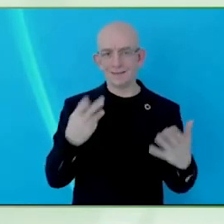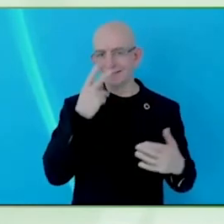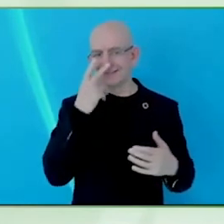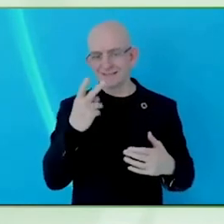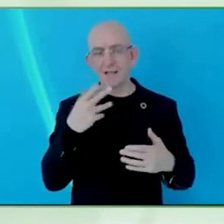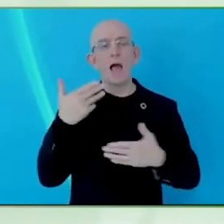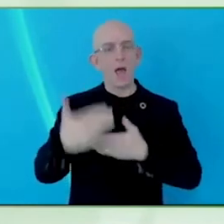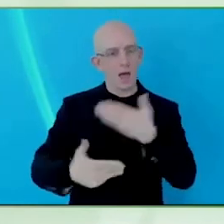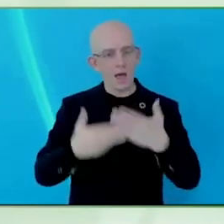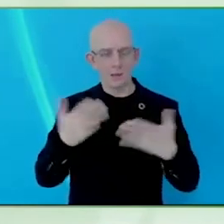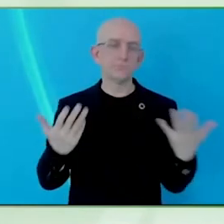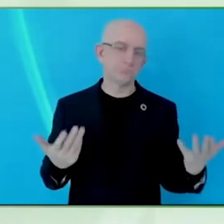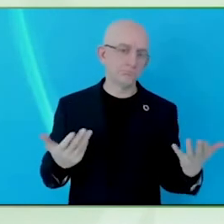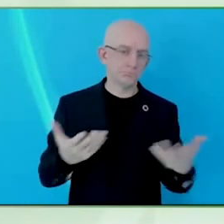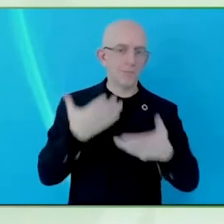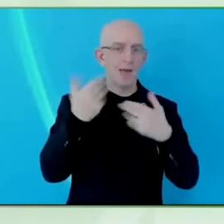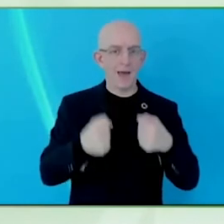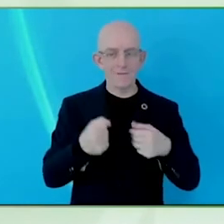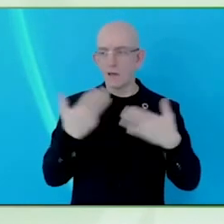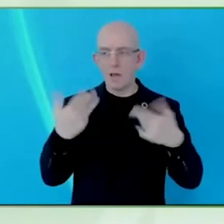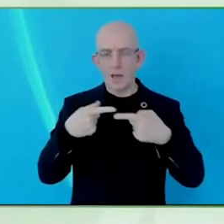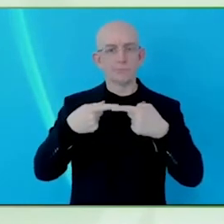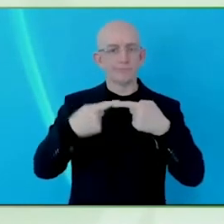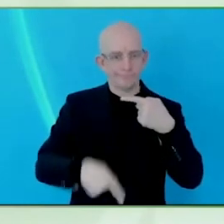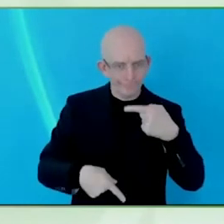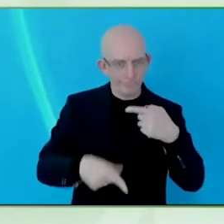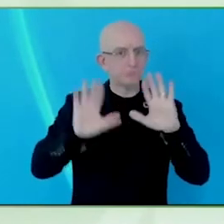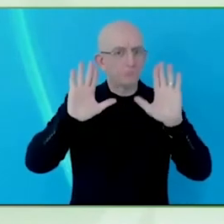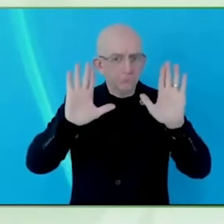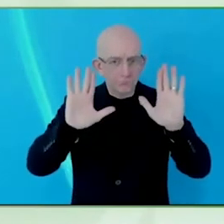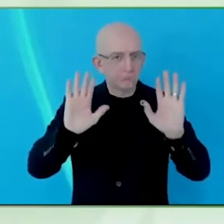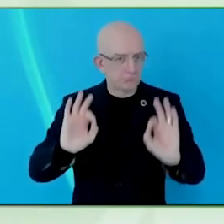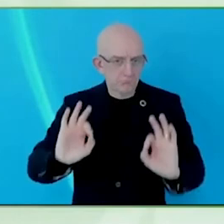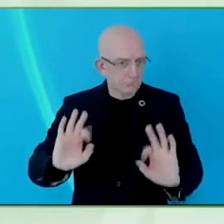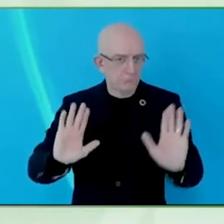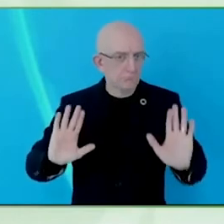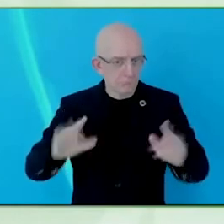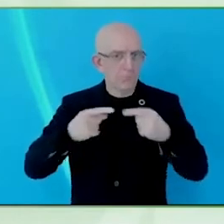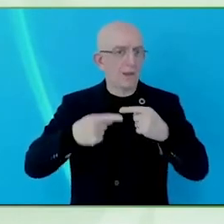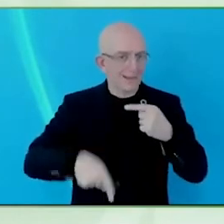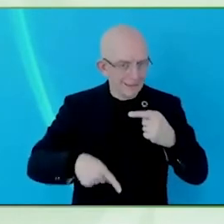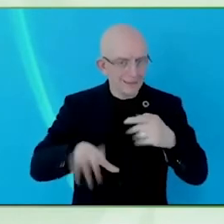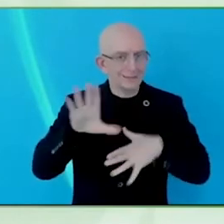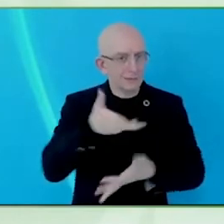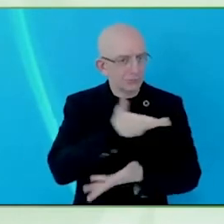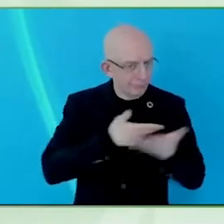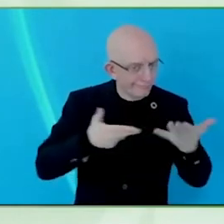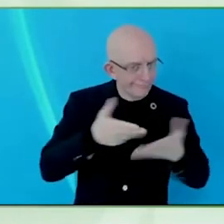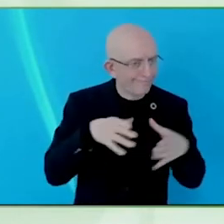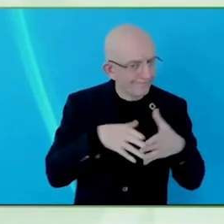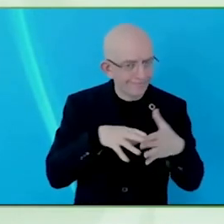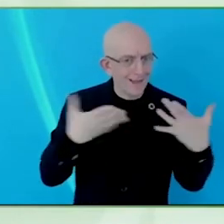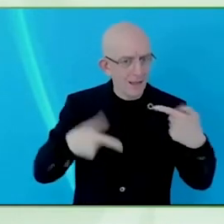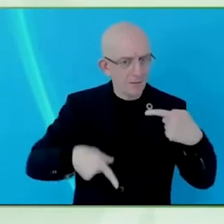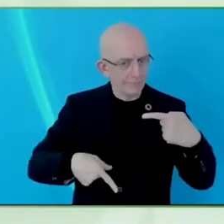If I could just add to that, we are going to fail and all of the